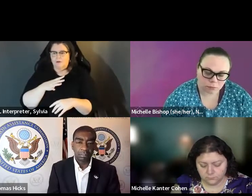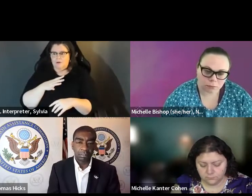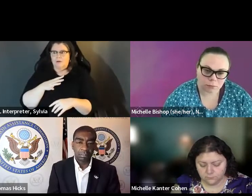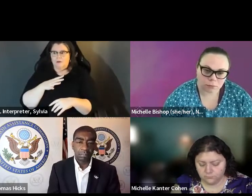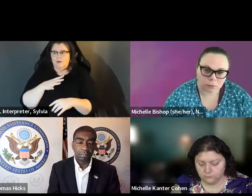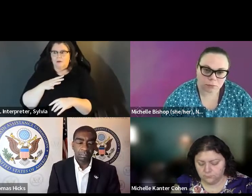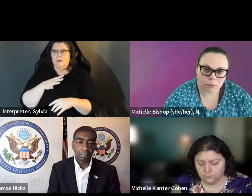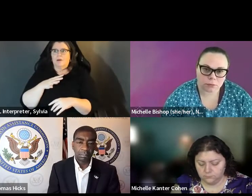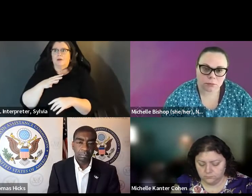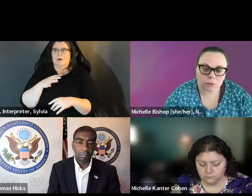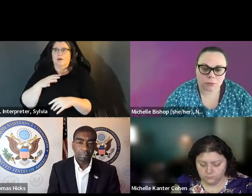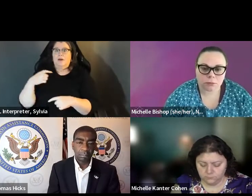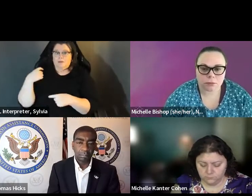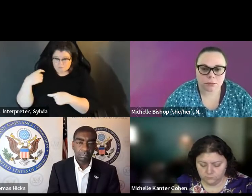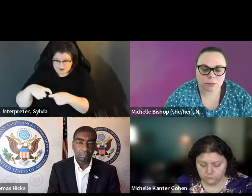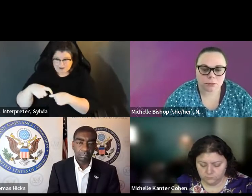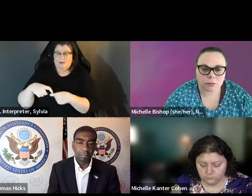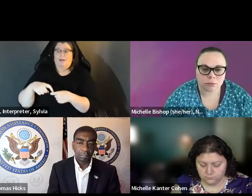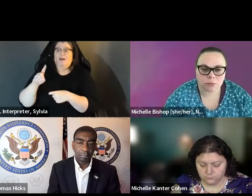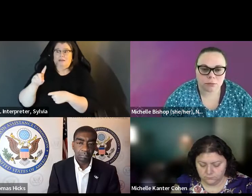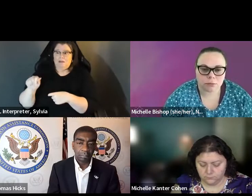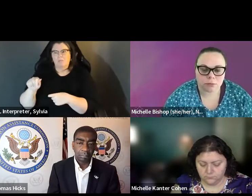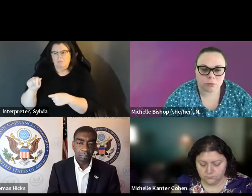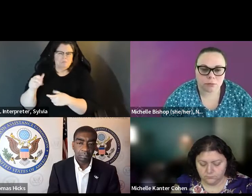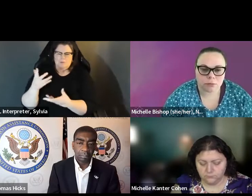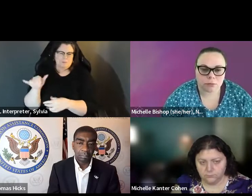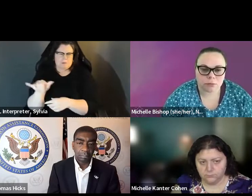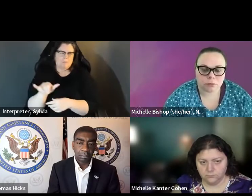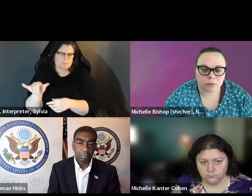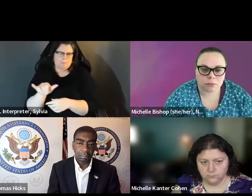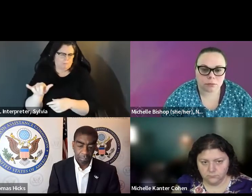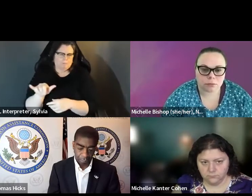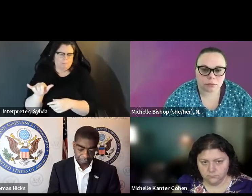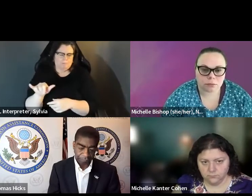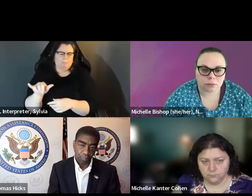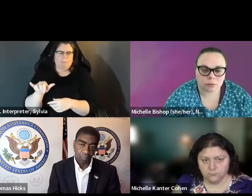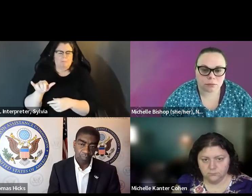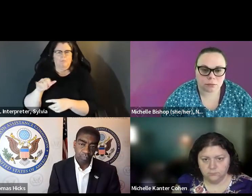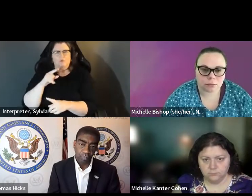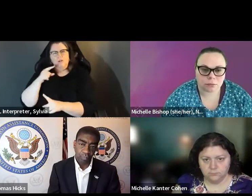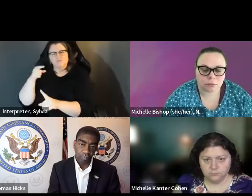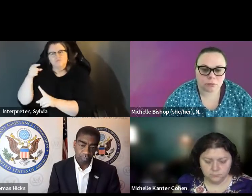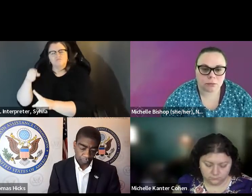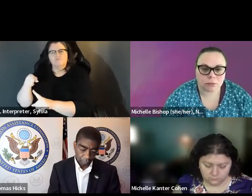the gaps within those loops. That is, you know, men and women are both with disabilities, are both less likely to build men and women without disabilities. disabilities are both less likely to vote than men and women without disabilities. As I say, the effects seem to as I say, these effects seem to be to be additive.